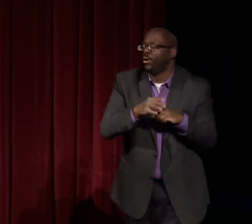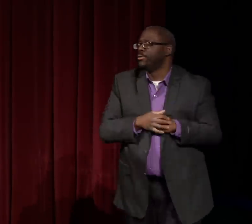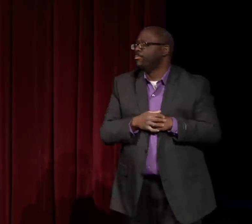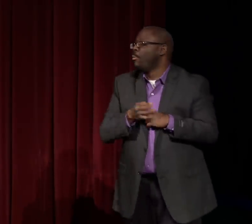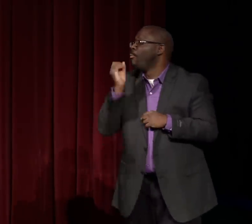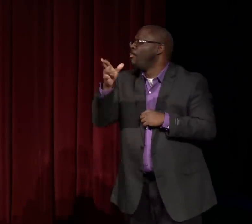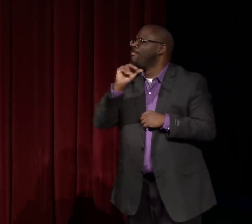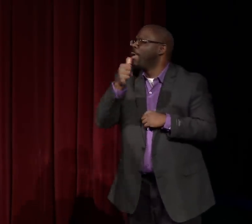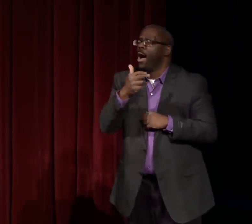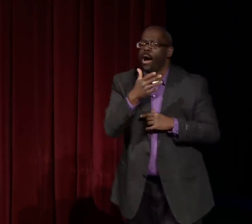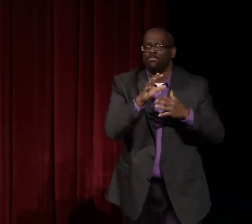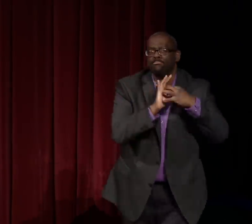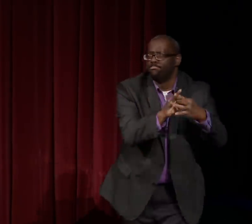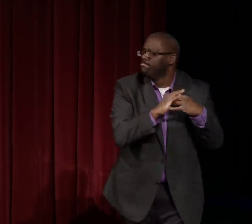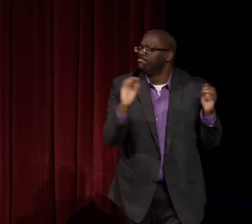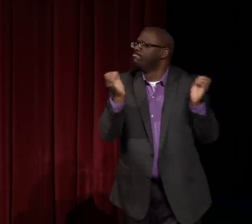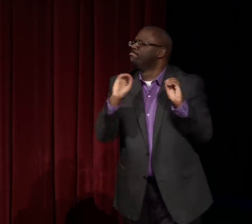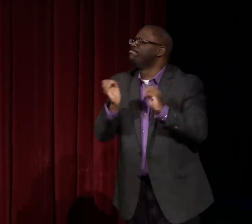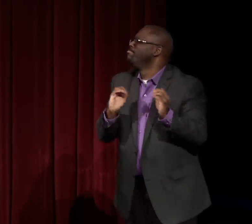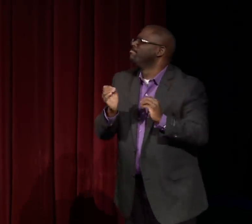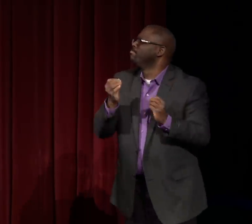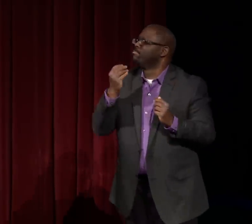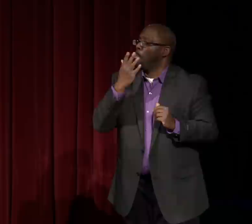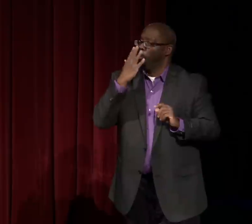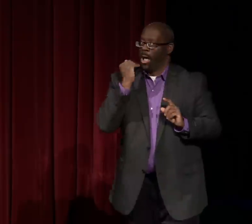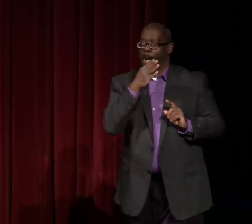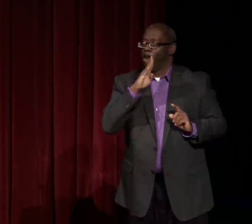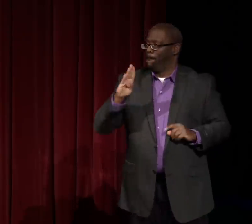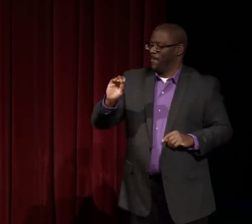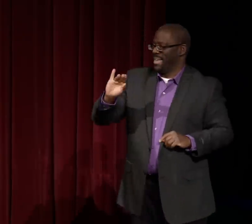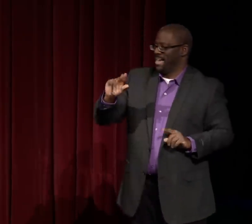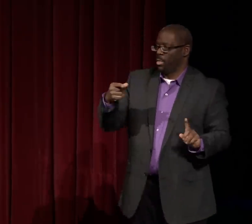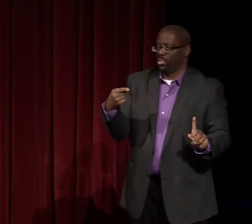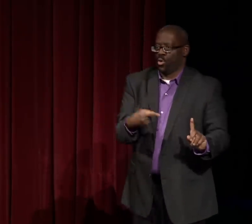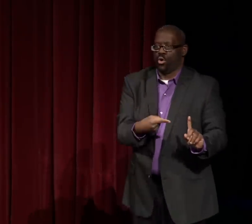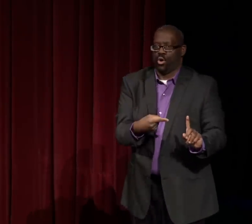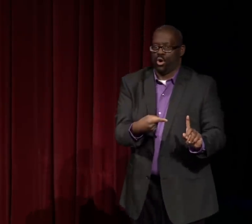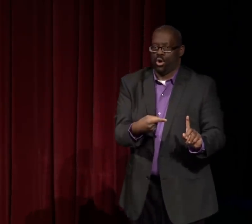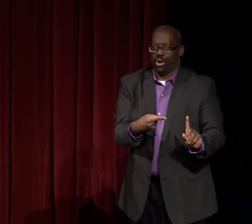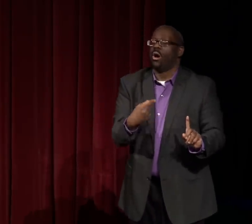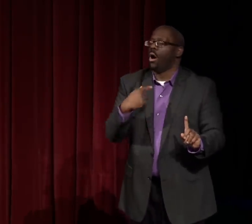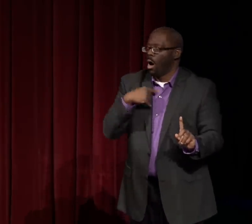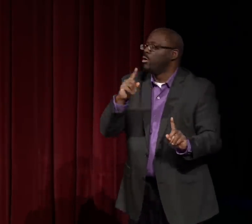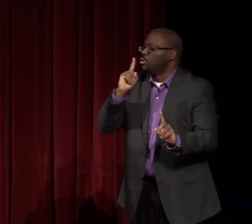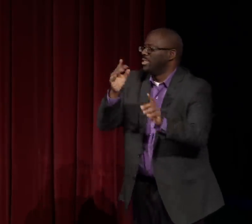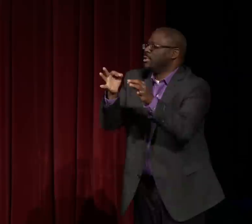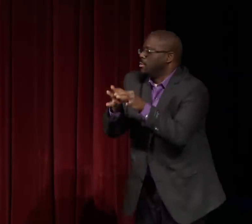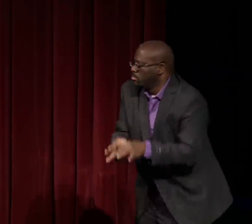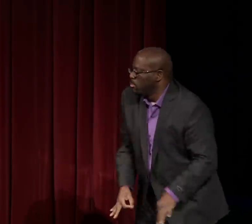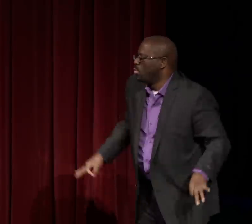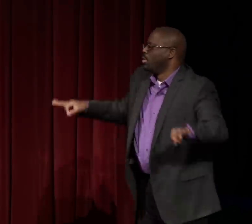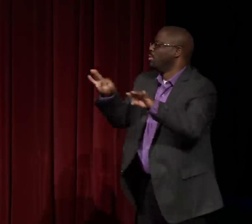even though, you know, it wasn't a formal relationship. She was just there for her.